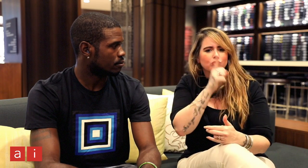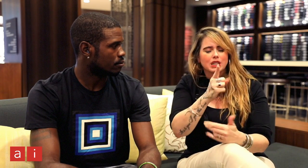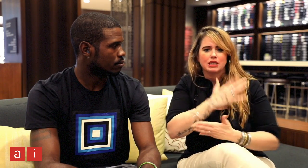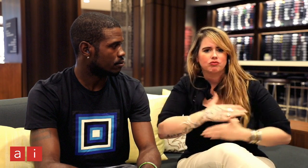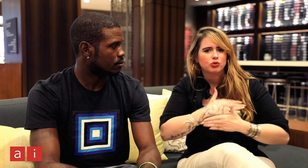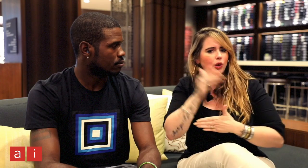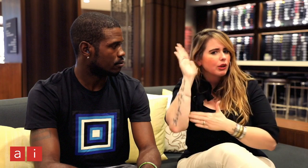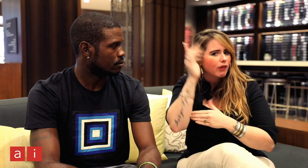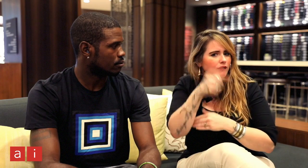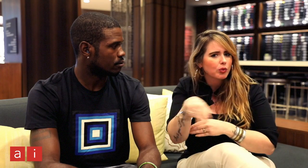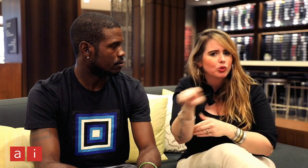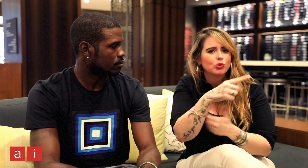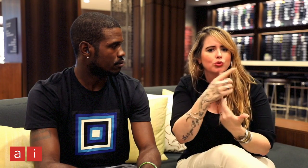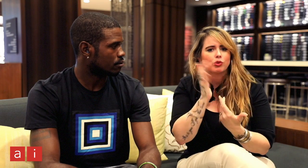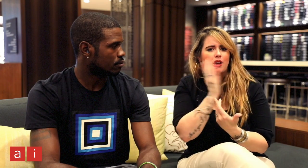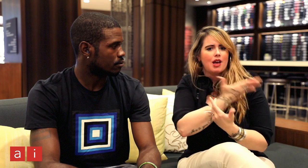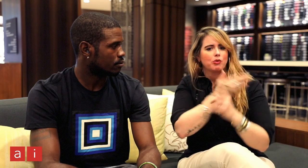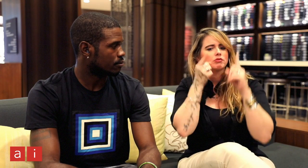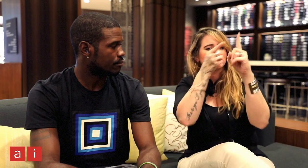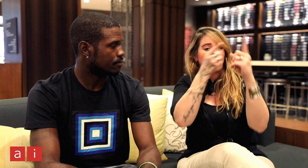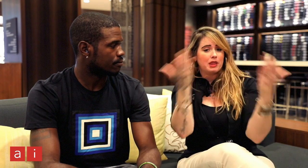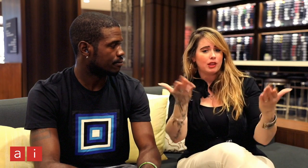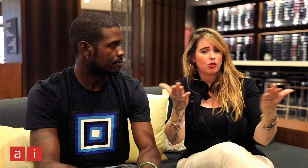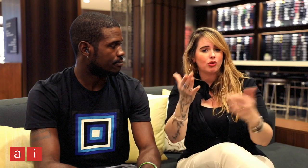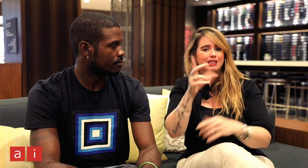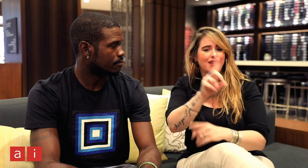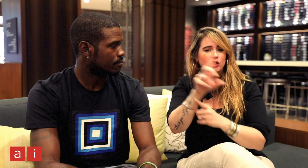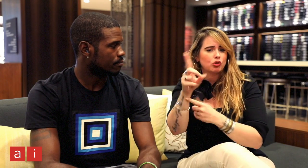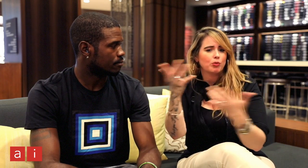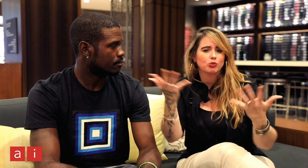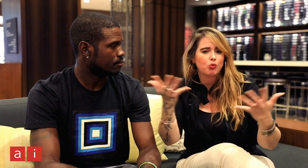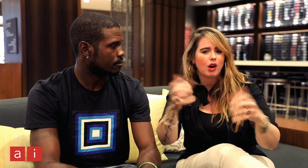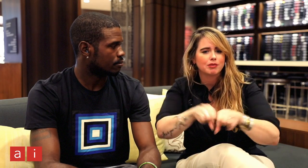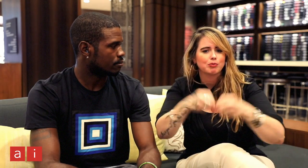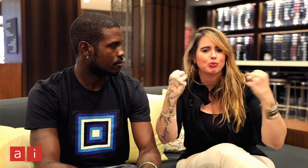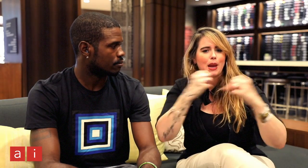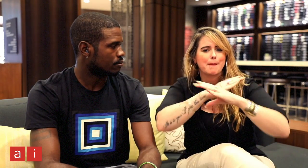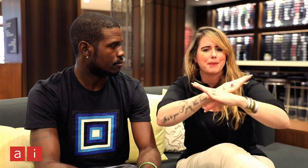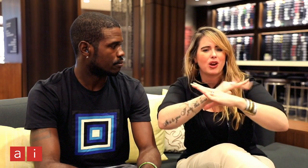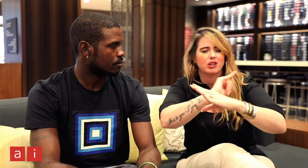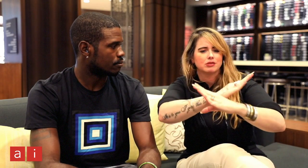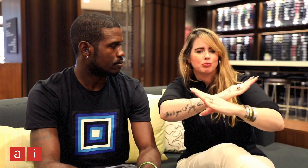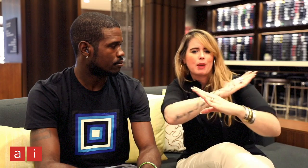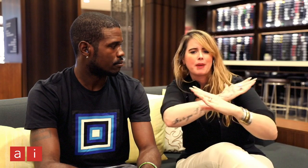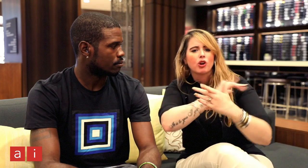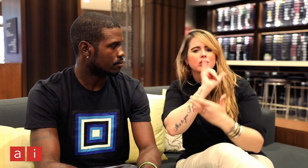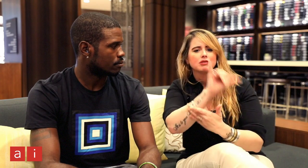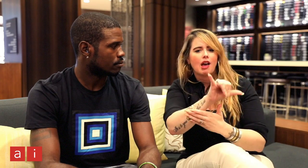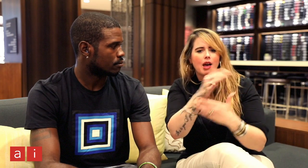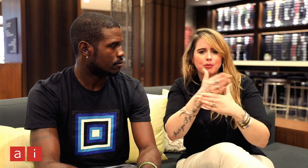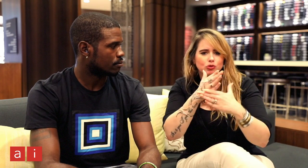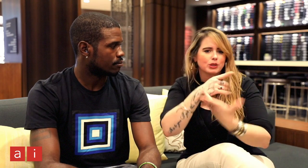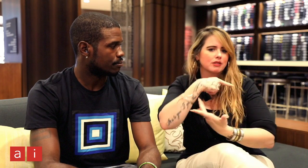we'd really enjoy hearing from you. Our goal here at DEAFinitely Dope is to break barriers. That applies to the barriers